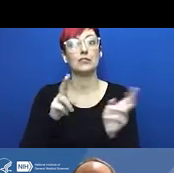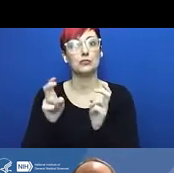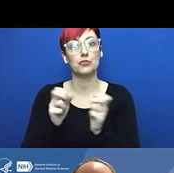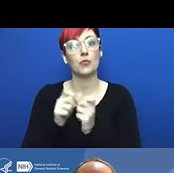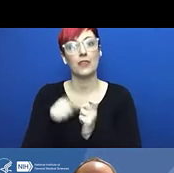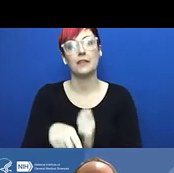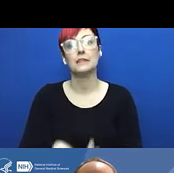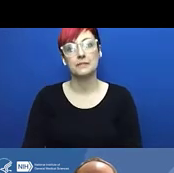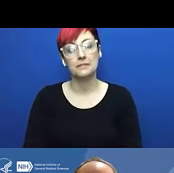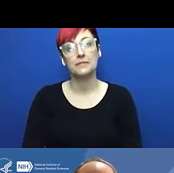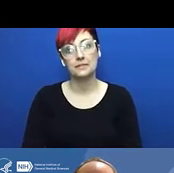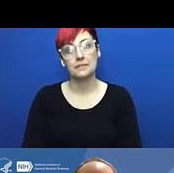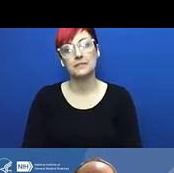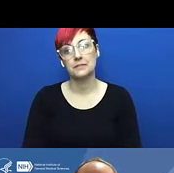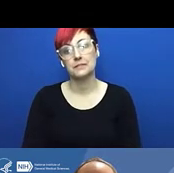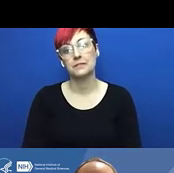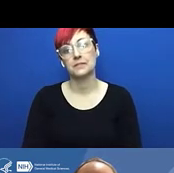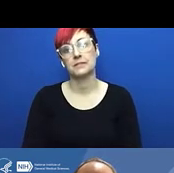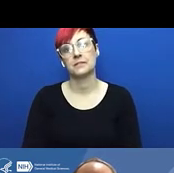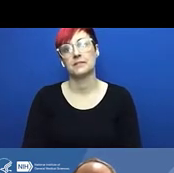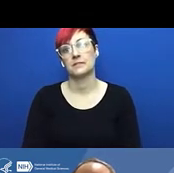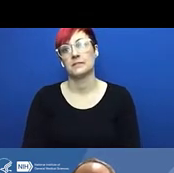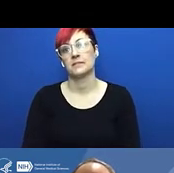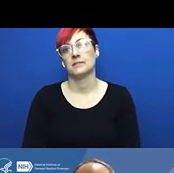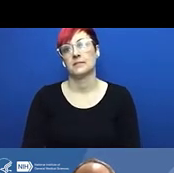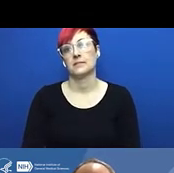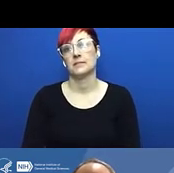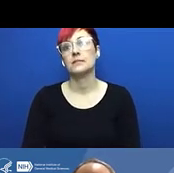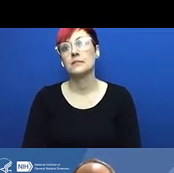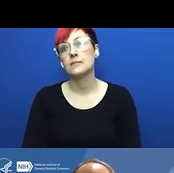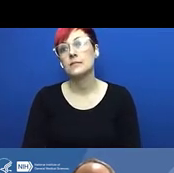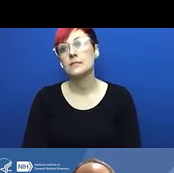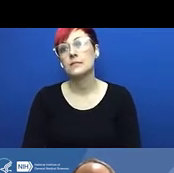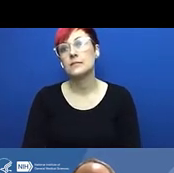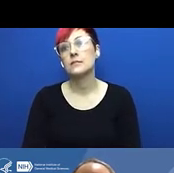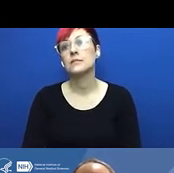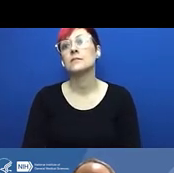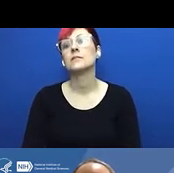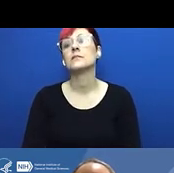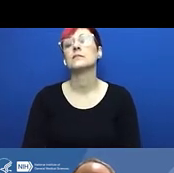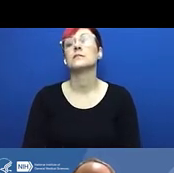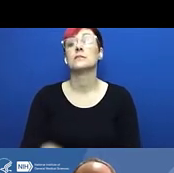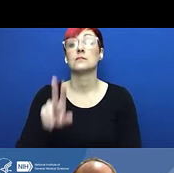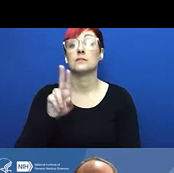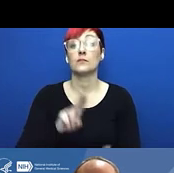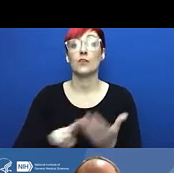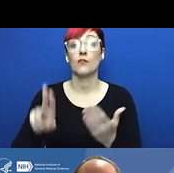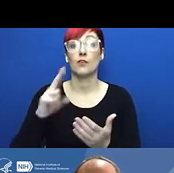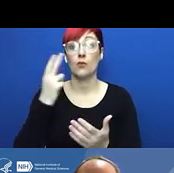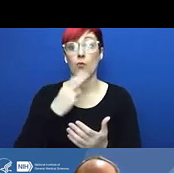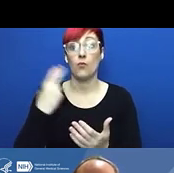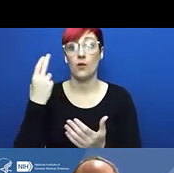So if we were in person, I would ask for a show of hands ,but since we aren't in person, I will just pretend you're showing hands